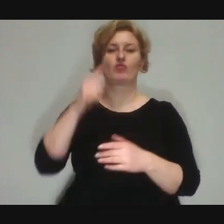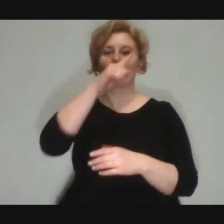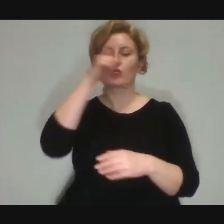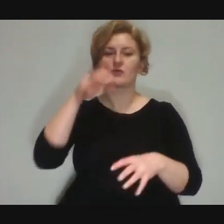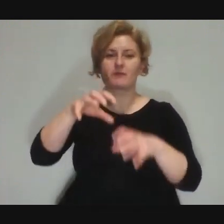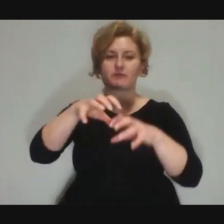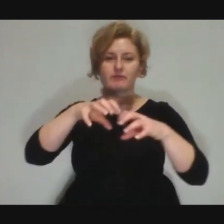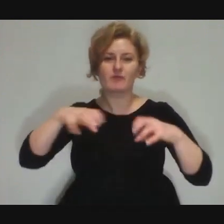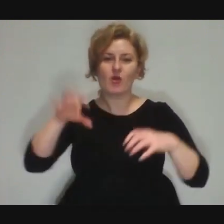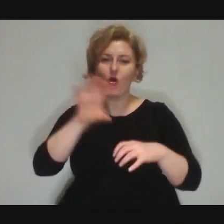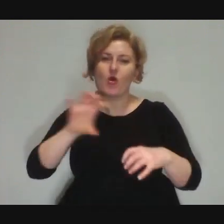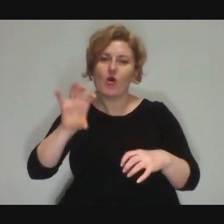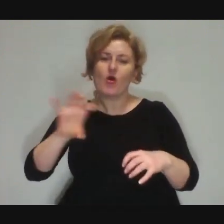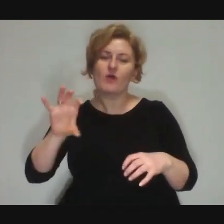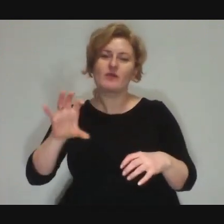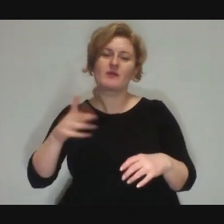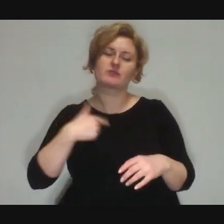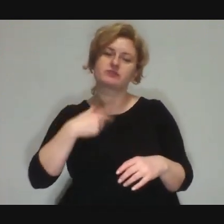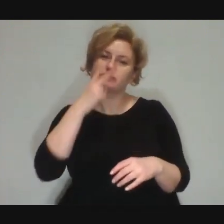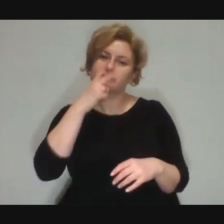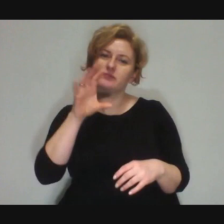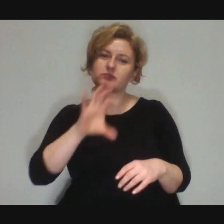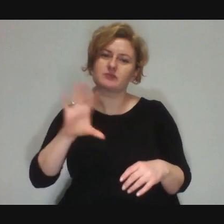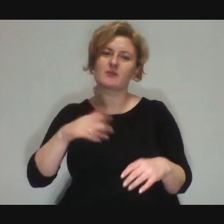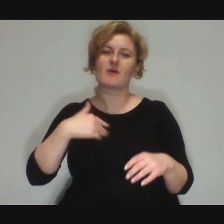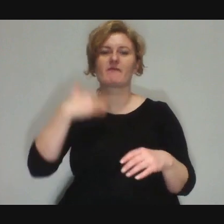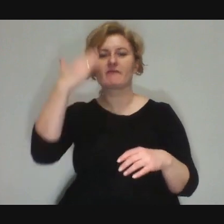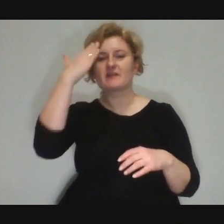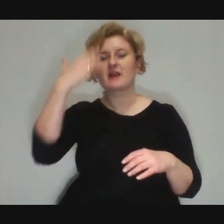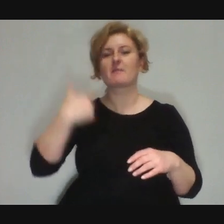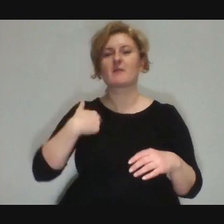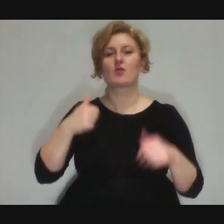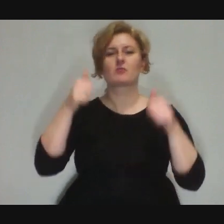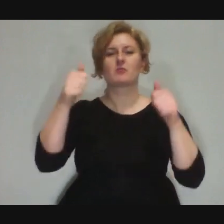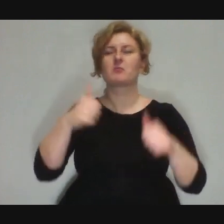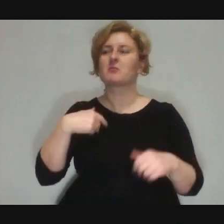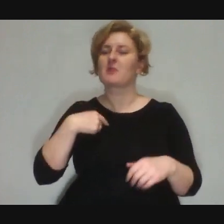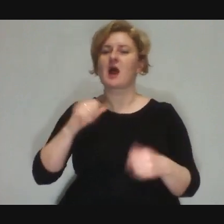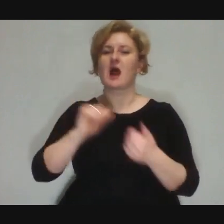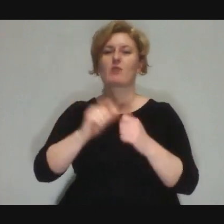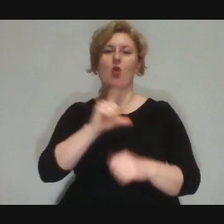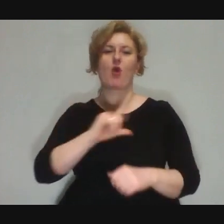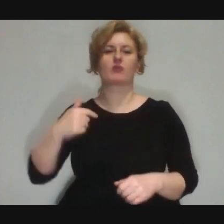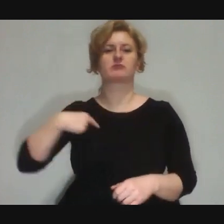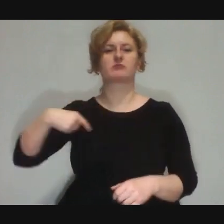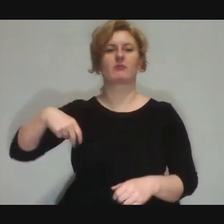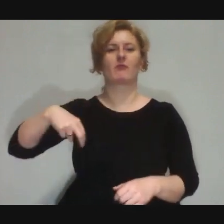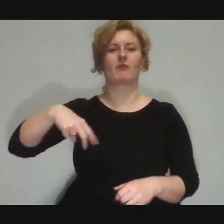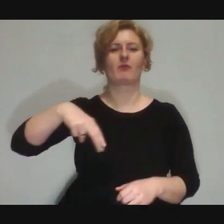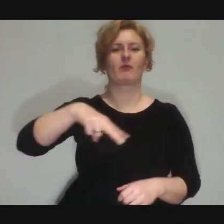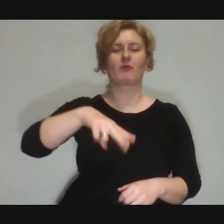because these are people who came to see it on purpose, they saw it on a poster or they were just walking down the street,